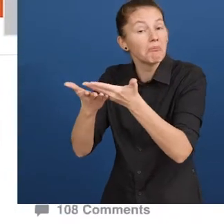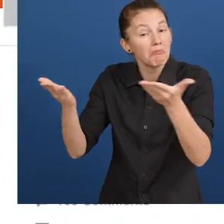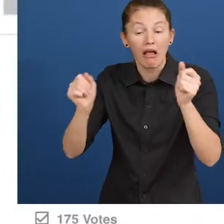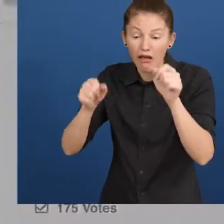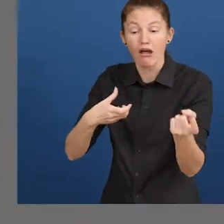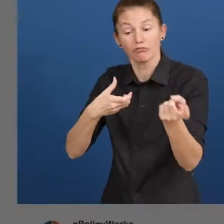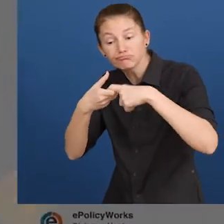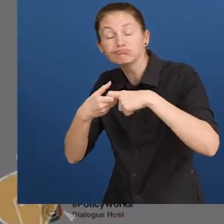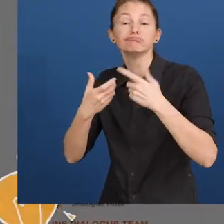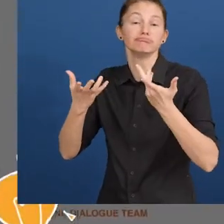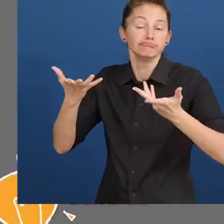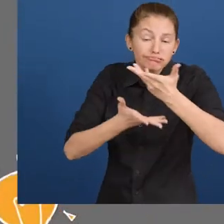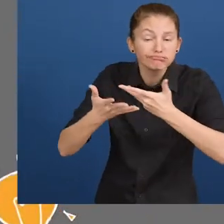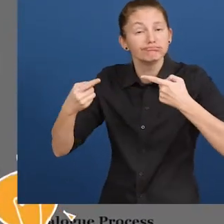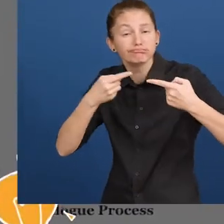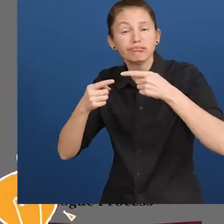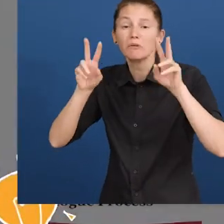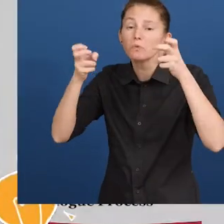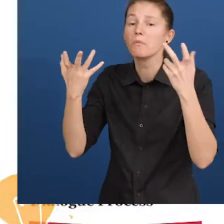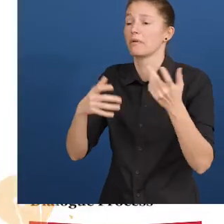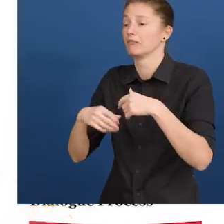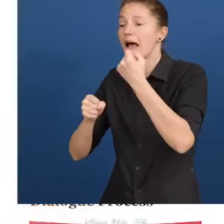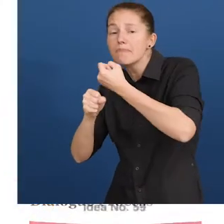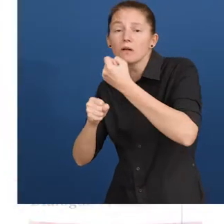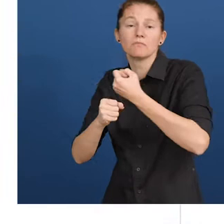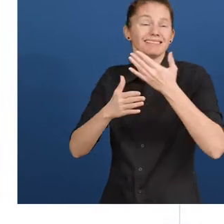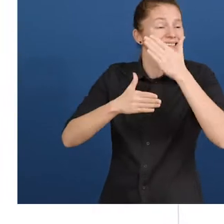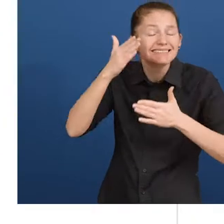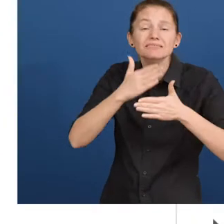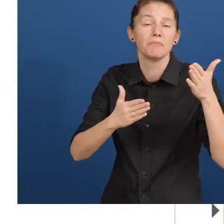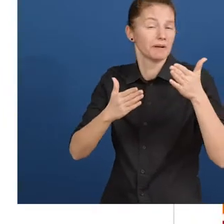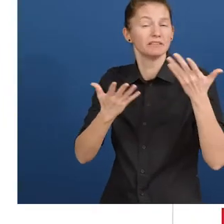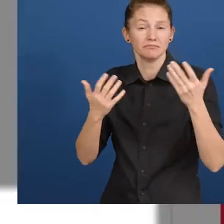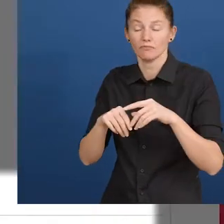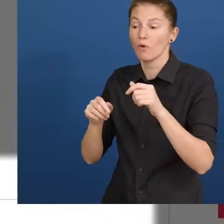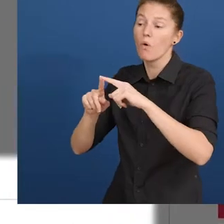in national dialogues on employment and disability issues - a model